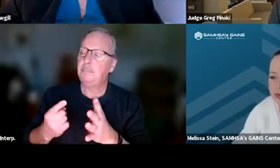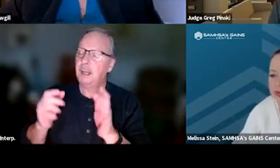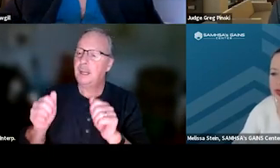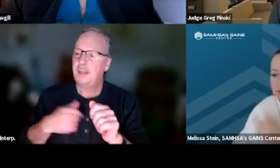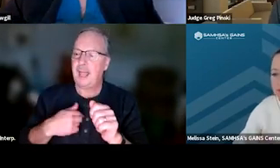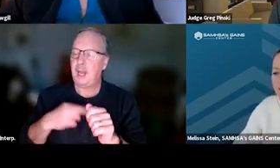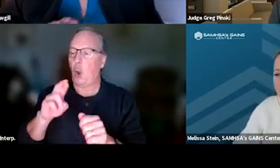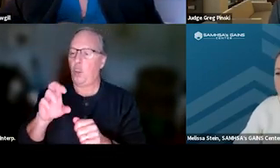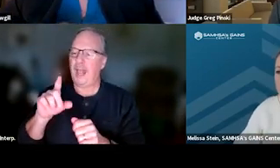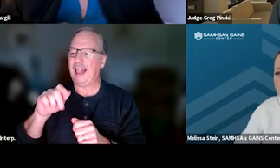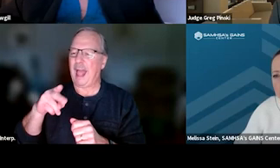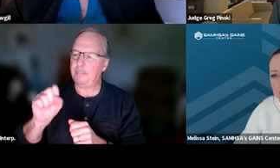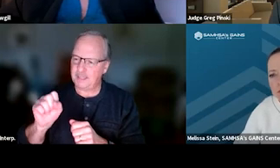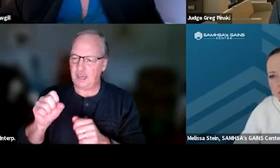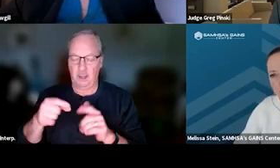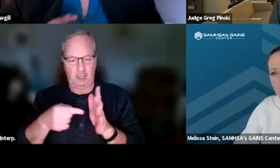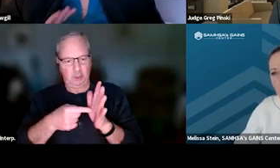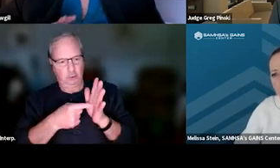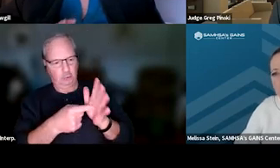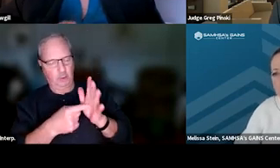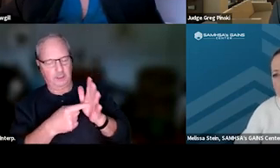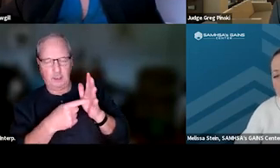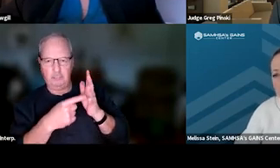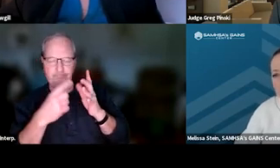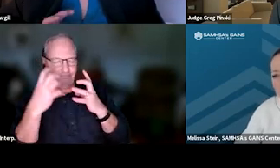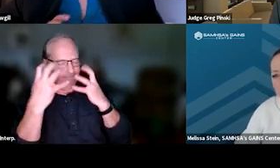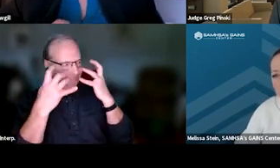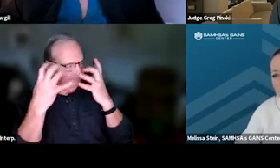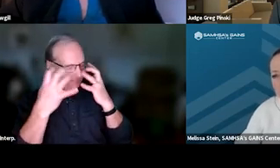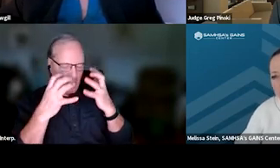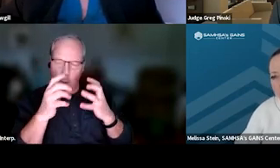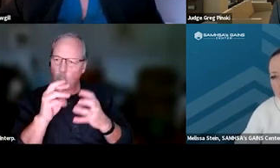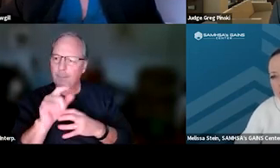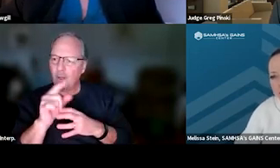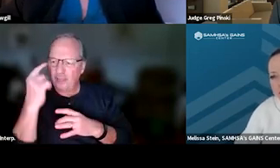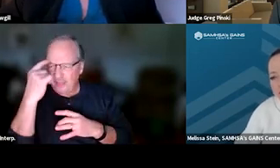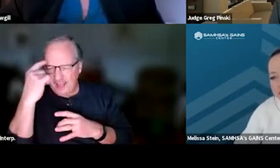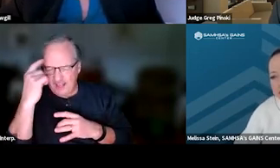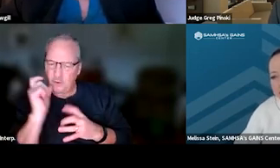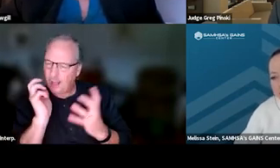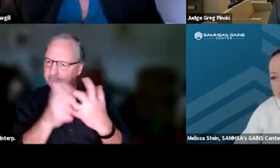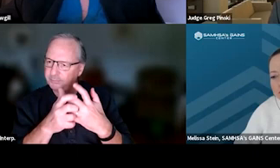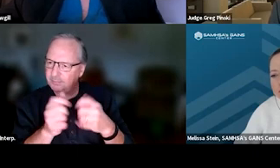or they've started demonstrating some criminal thinking, and they're not complying, then maybe we need to add a criminal thinking class.